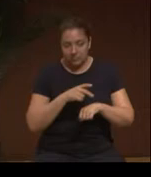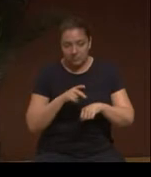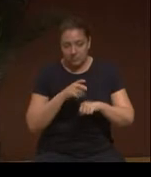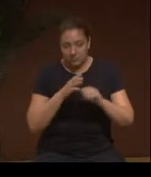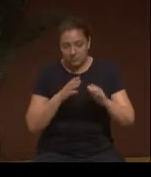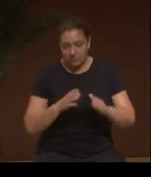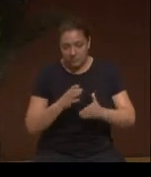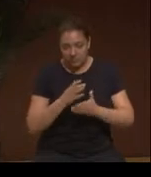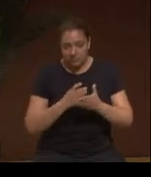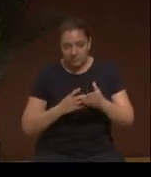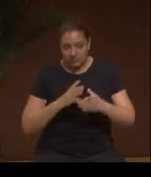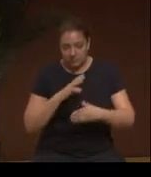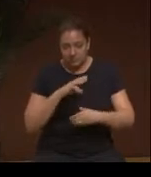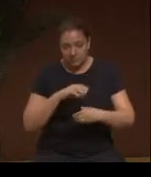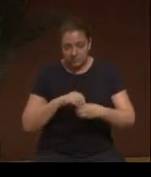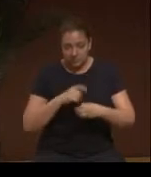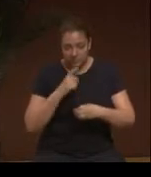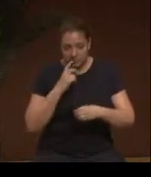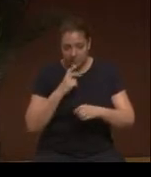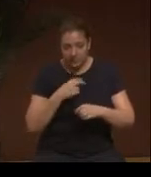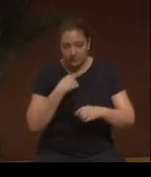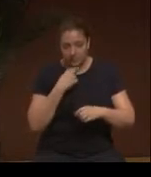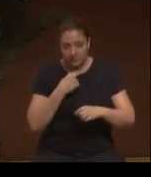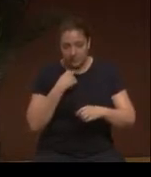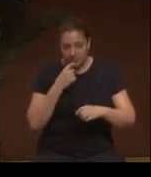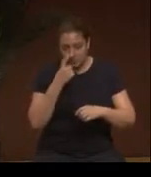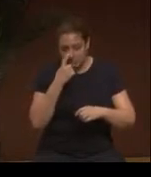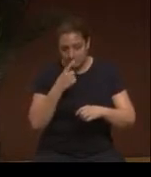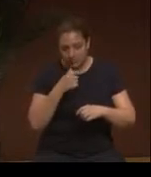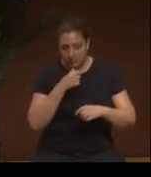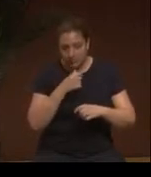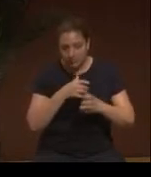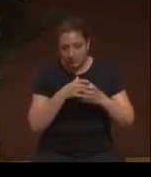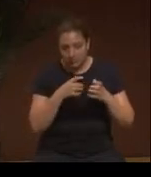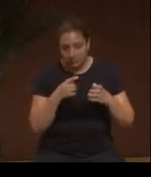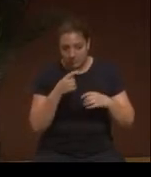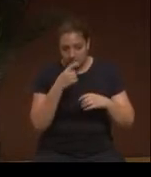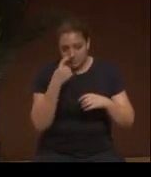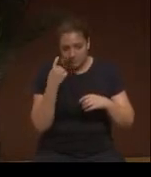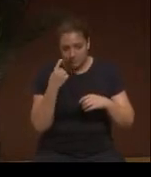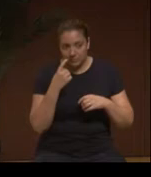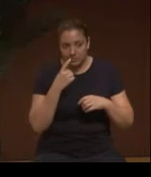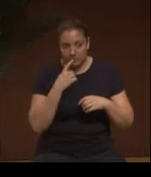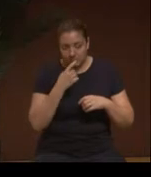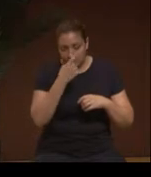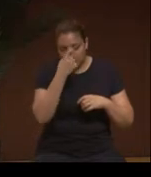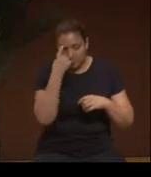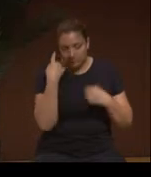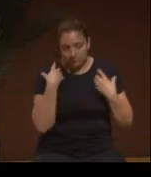Part of my presence in mostly all-white space has been a voice for the lack of black and brown people in psychedelic trauma healing, in clinical research.